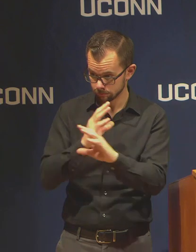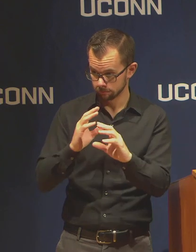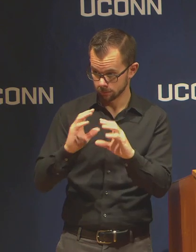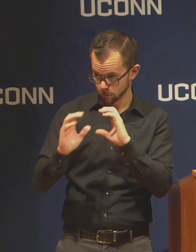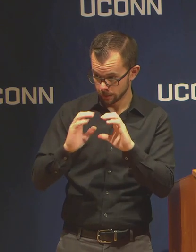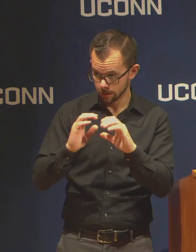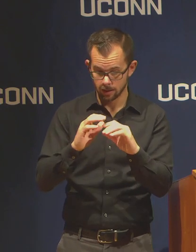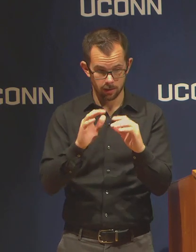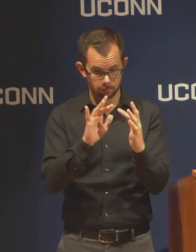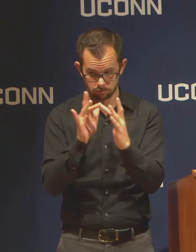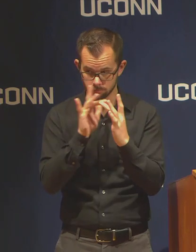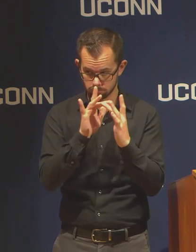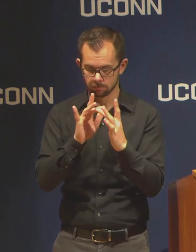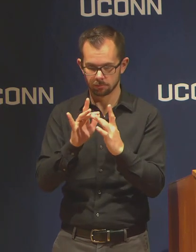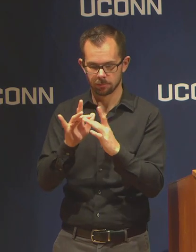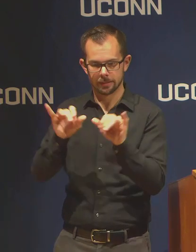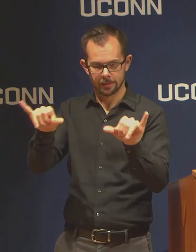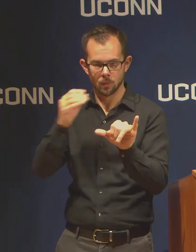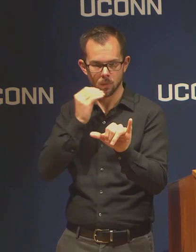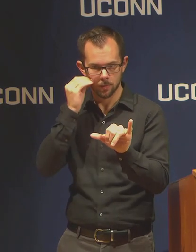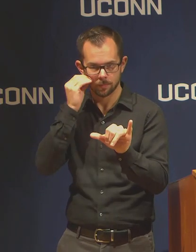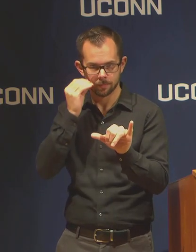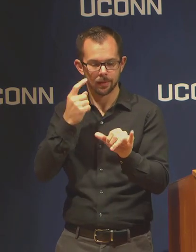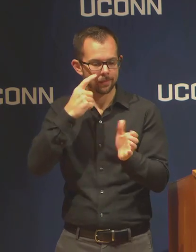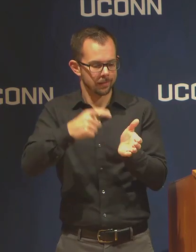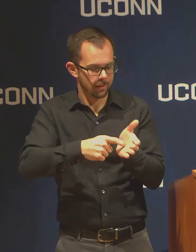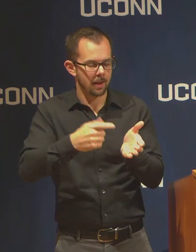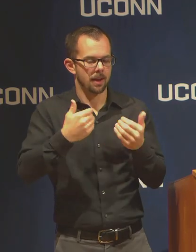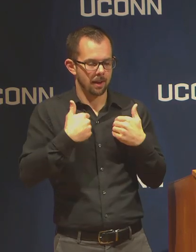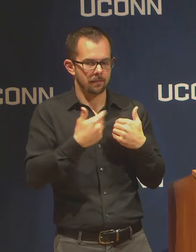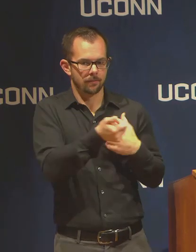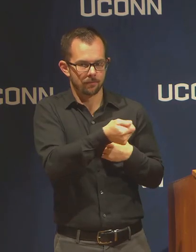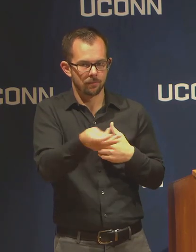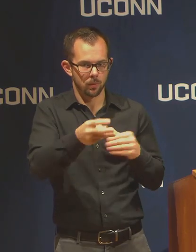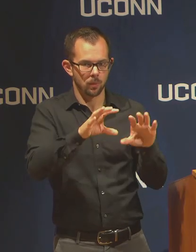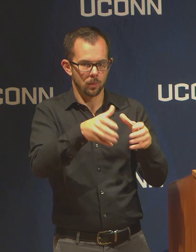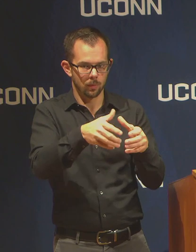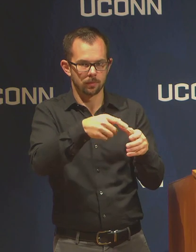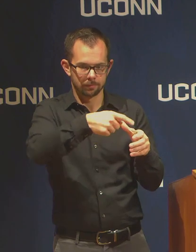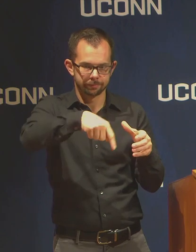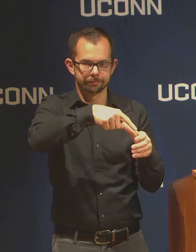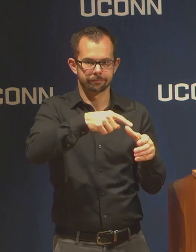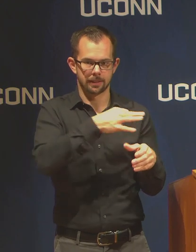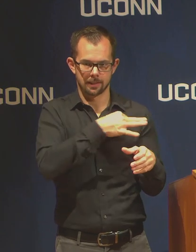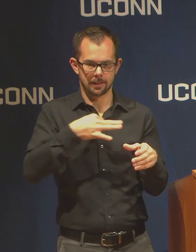employees that couldn't telecommute, and had to remain on campus and at their work station.